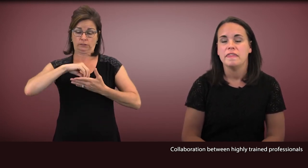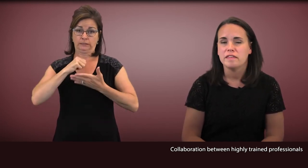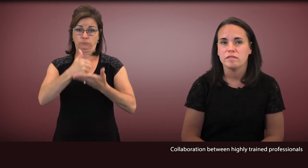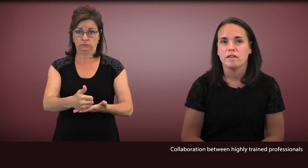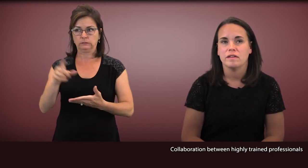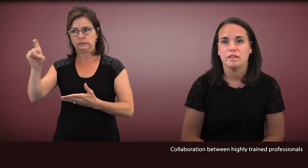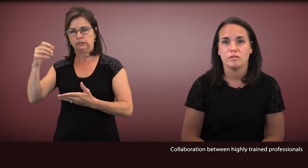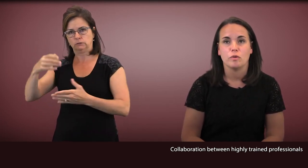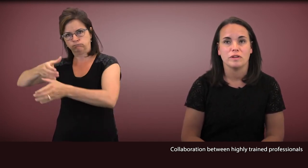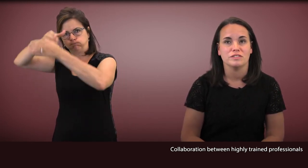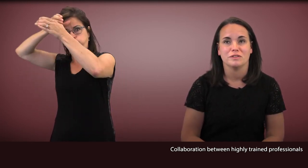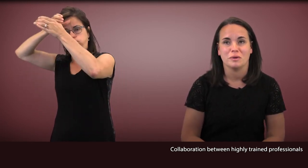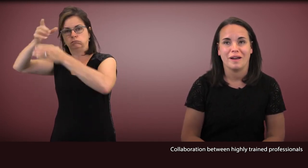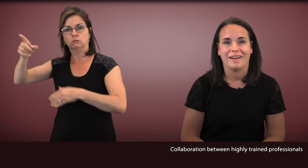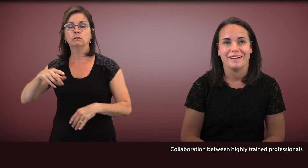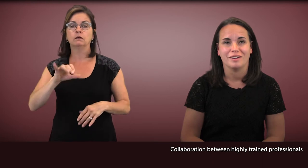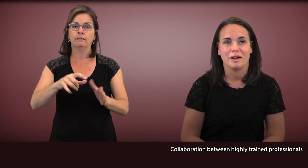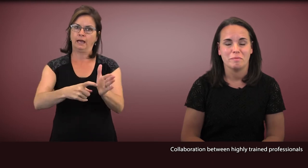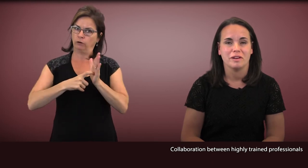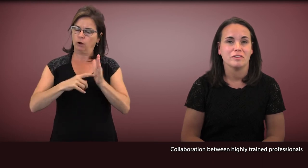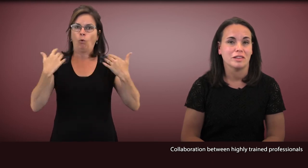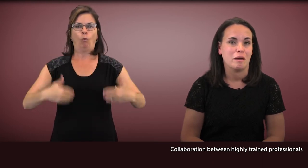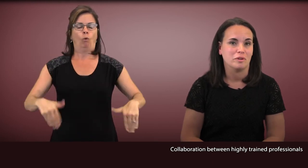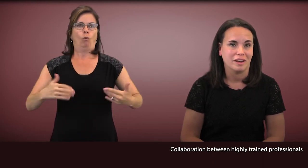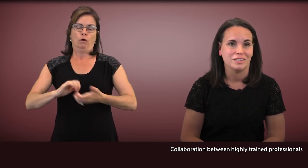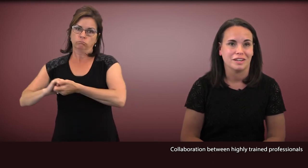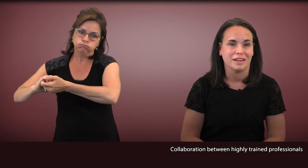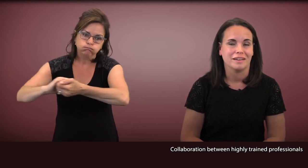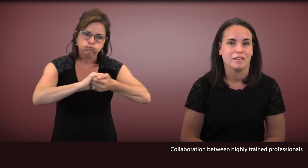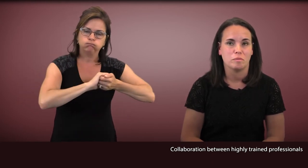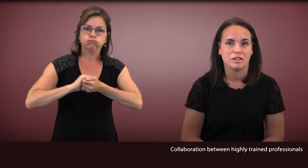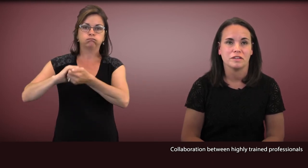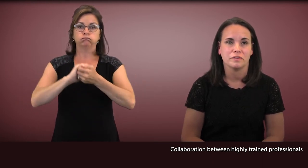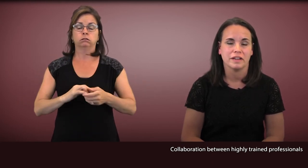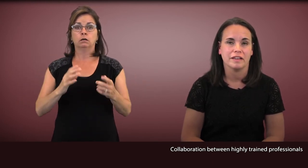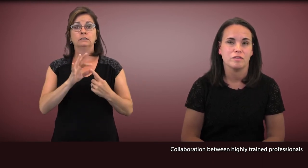This is going to require quite a bit of collaboration especially for kids,